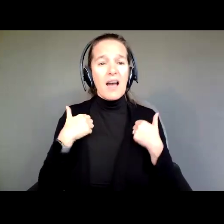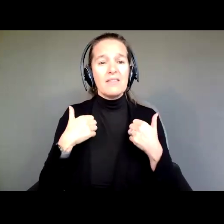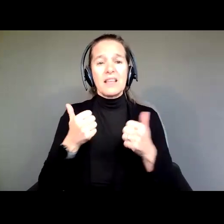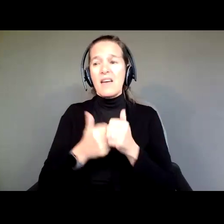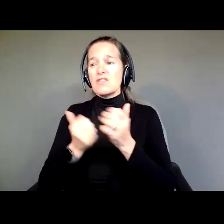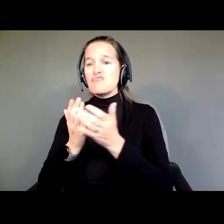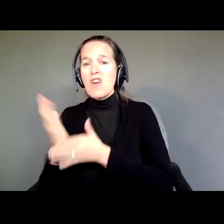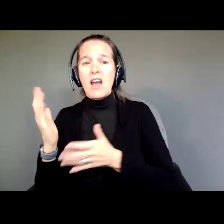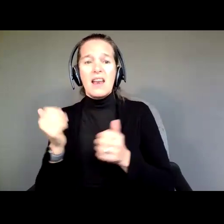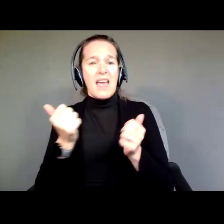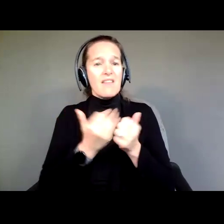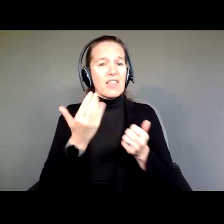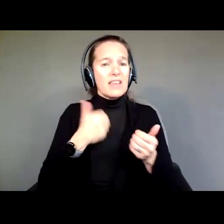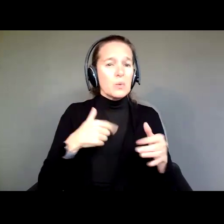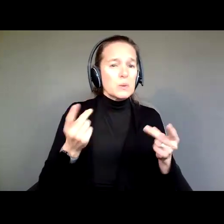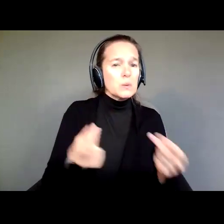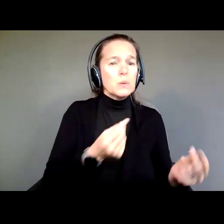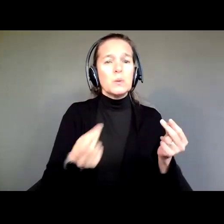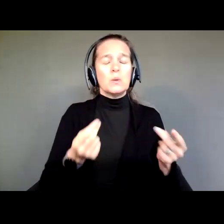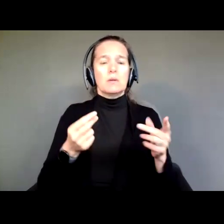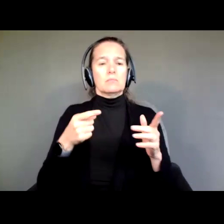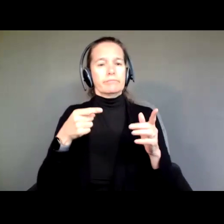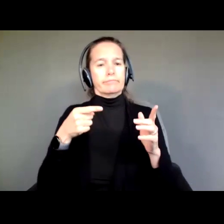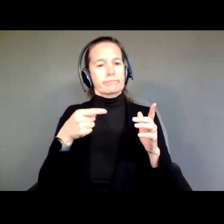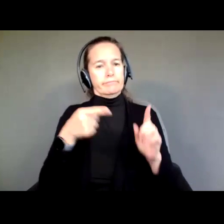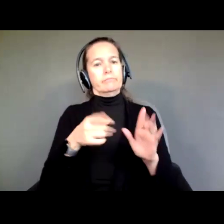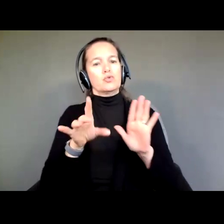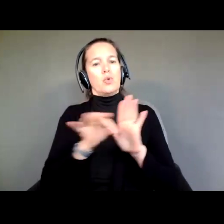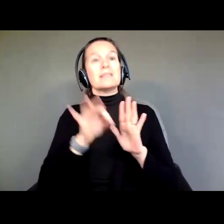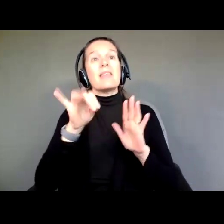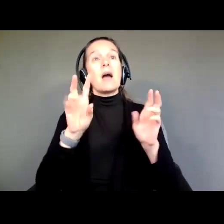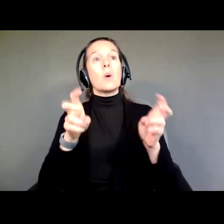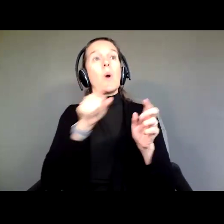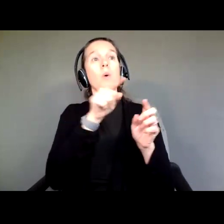comes down to choice. The quote up on your screen says "I am my choices."